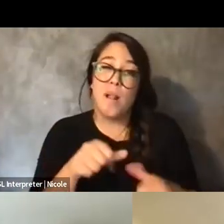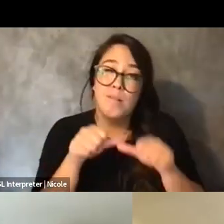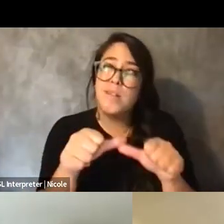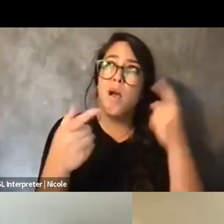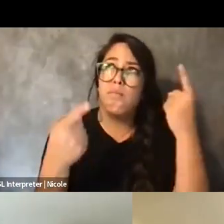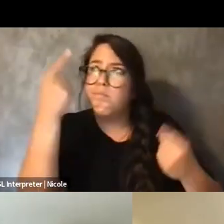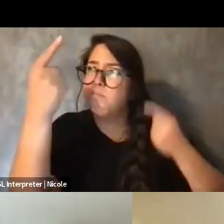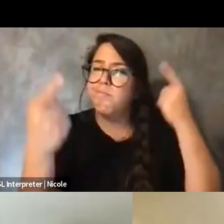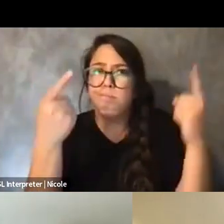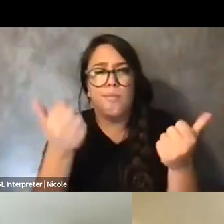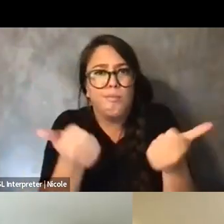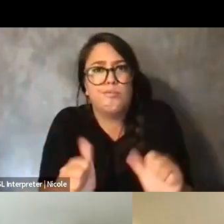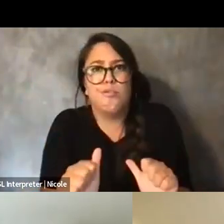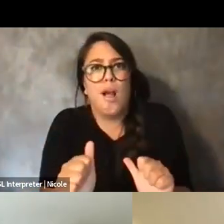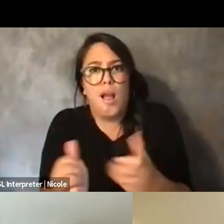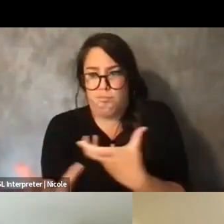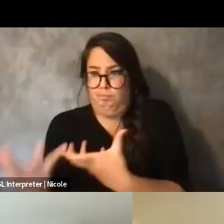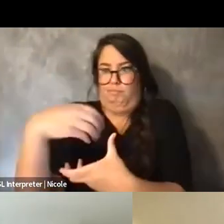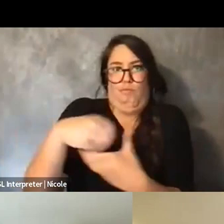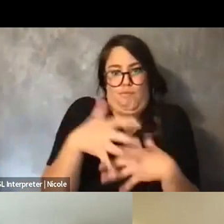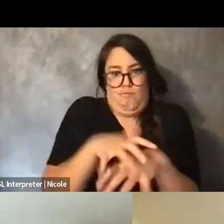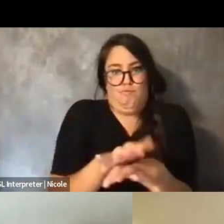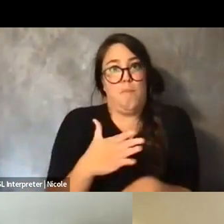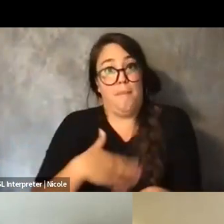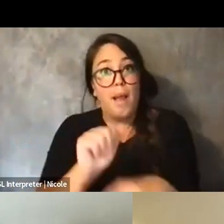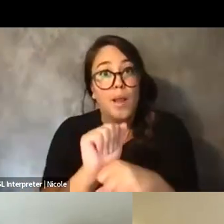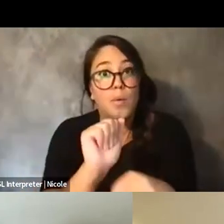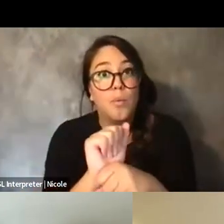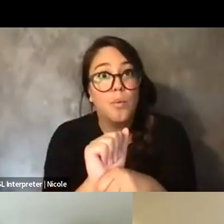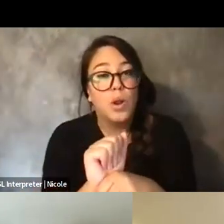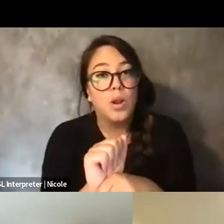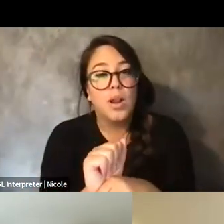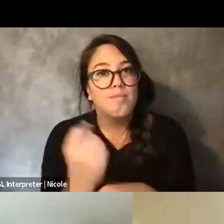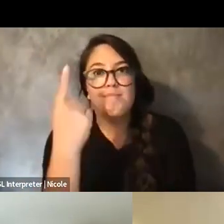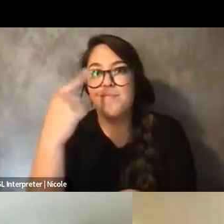implement into my own work and knowing that this work isn't going anywhere.